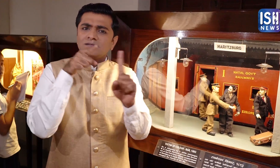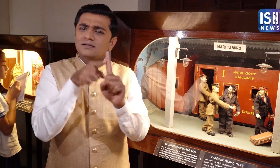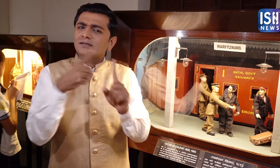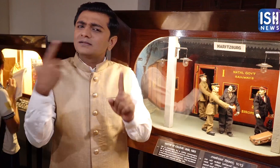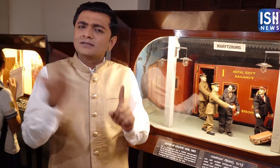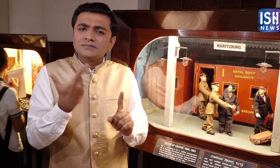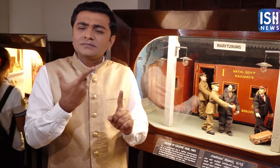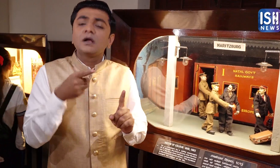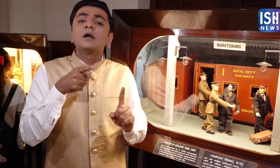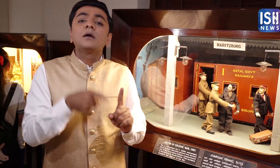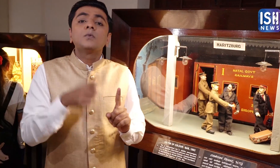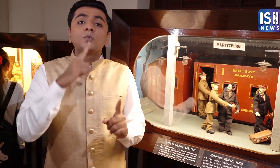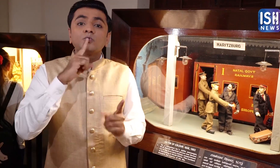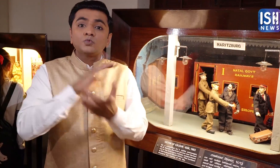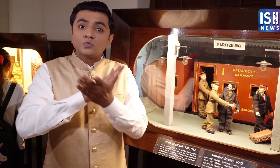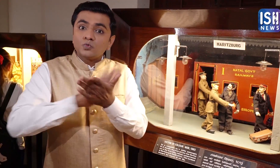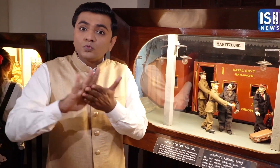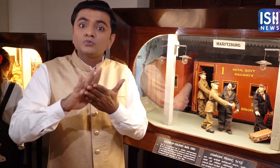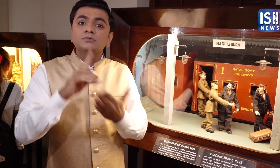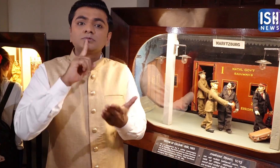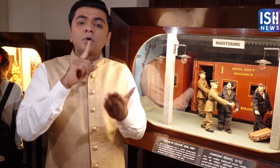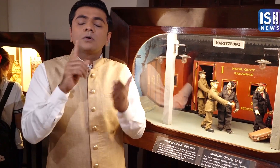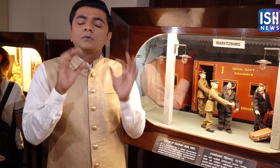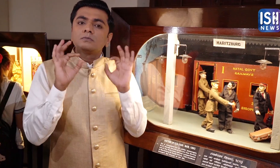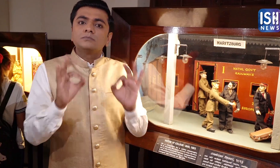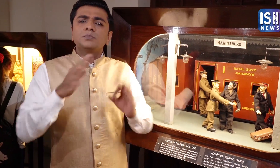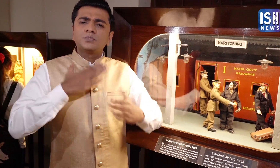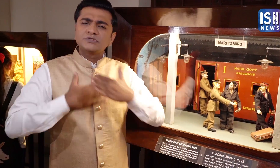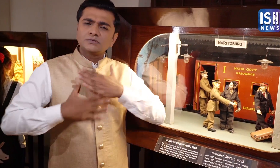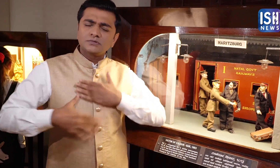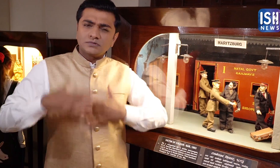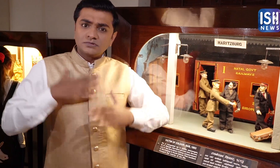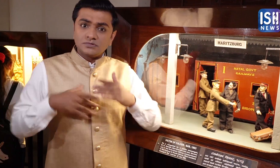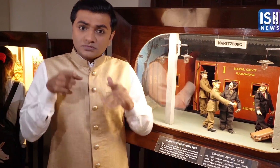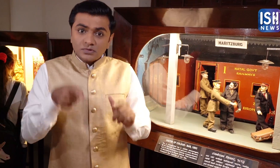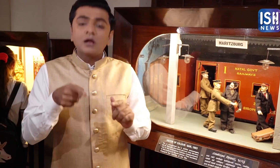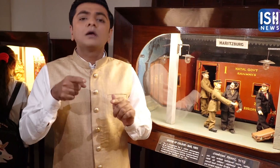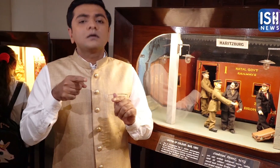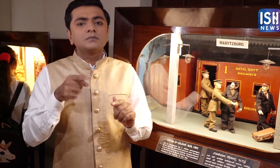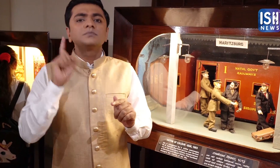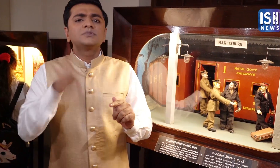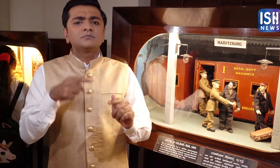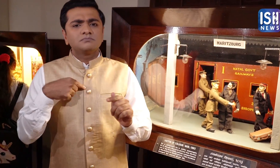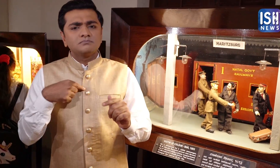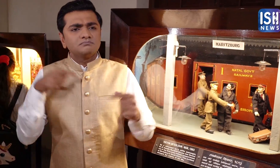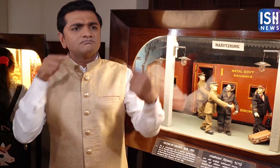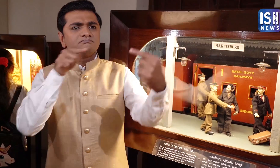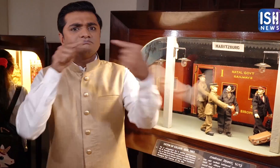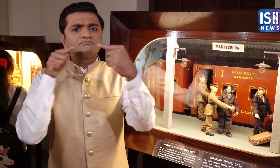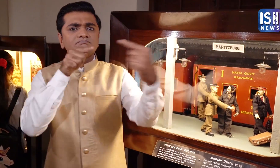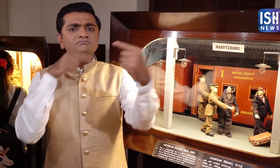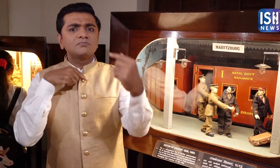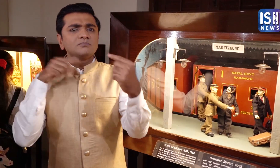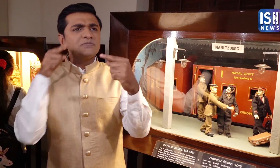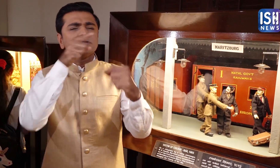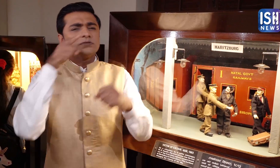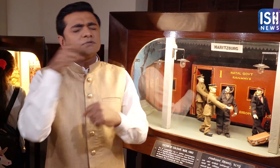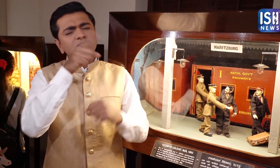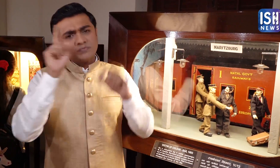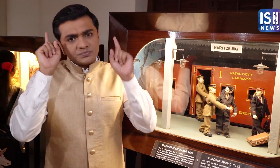What does it mean? It means that any fight can be faught using truth and honesty.